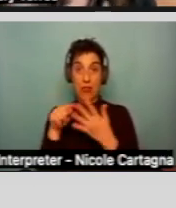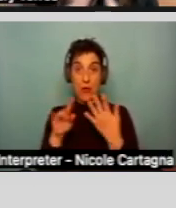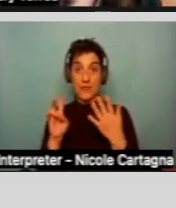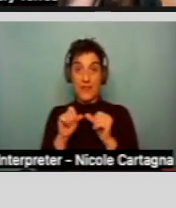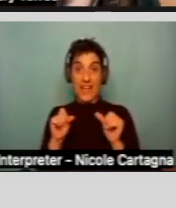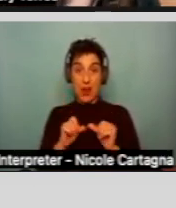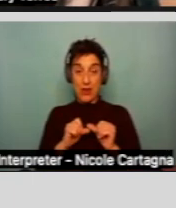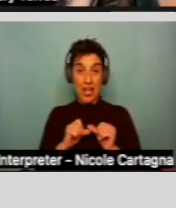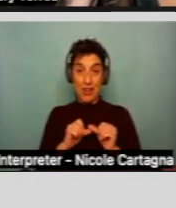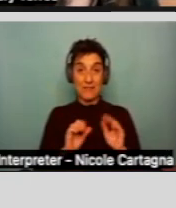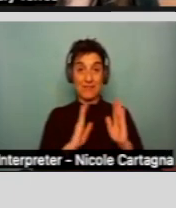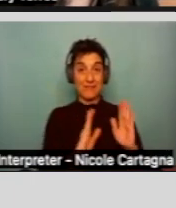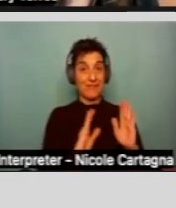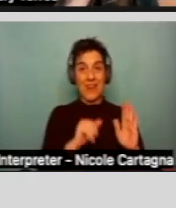not qualify you for a regional center.